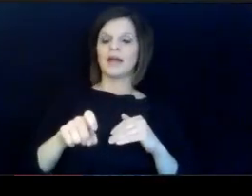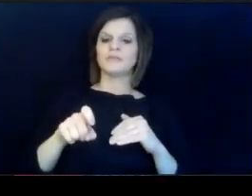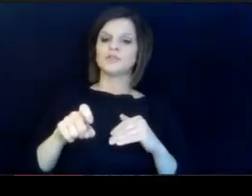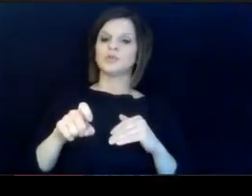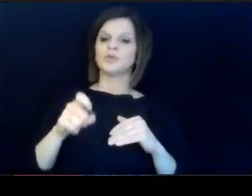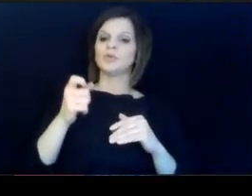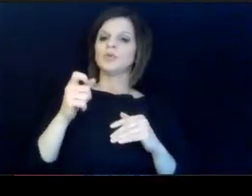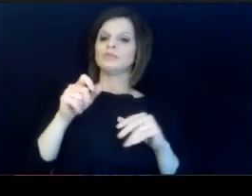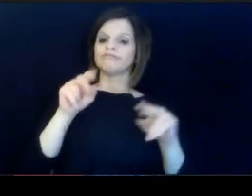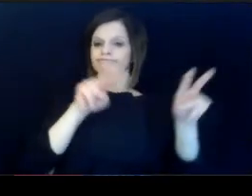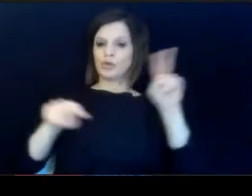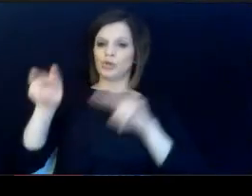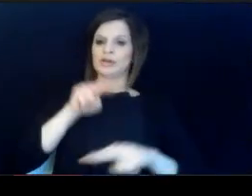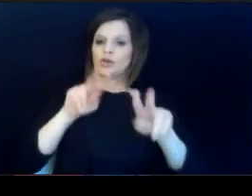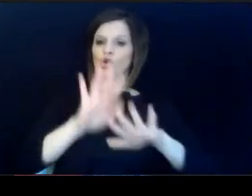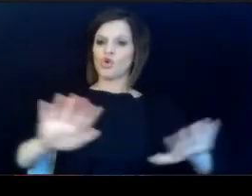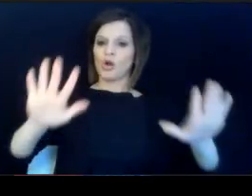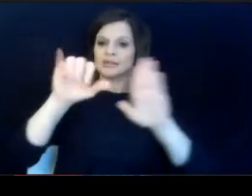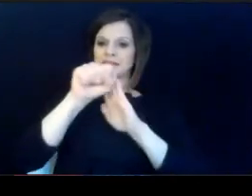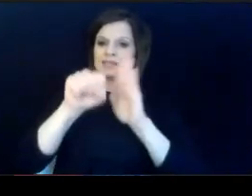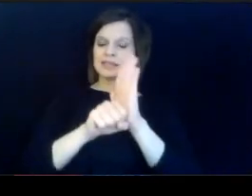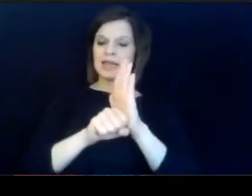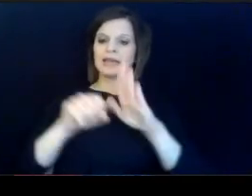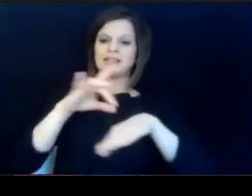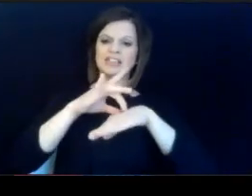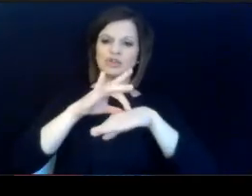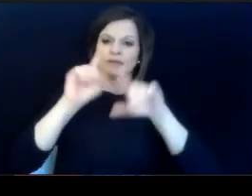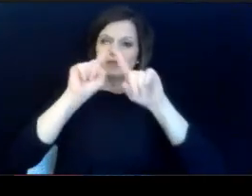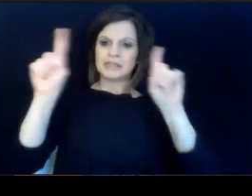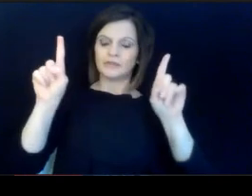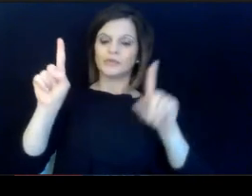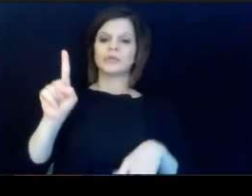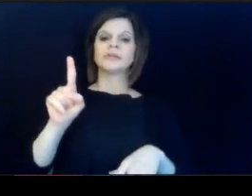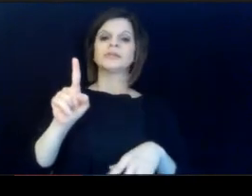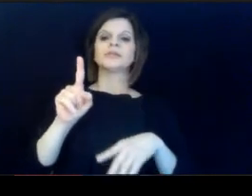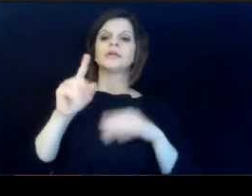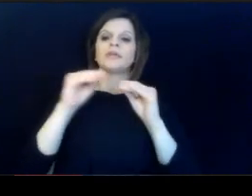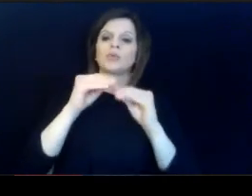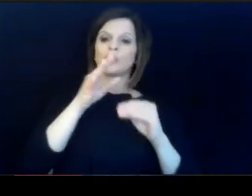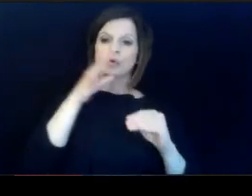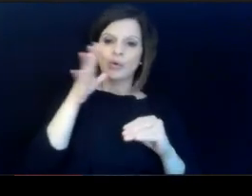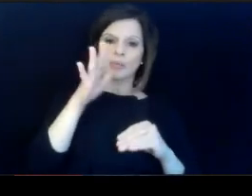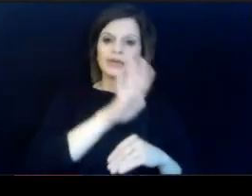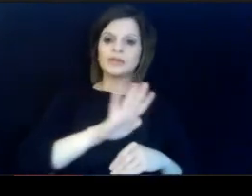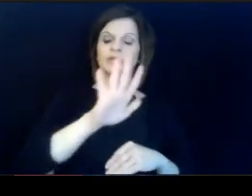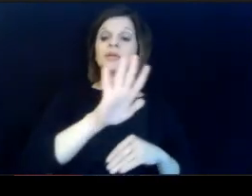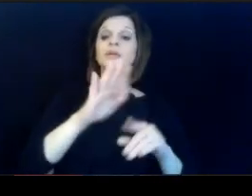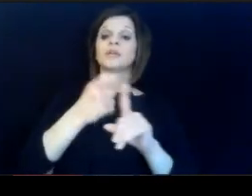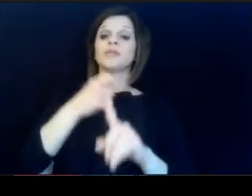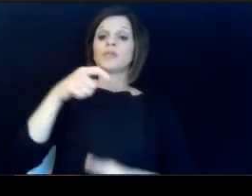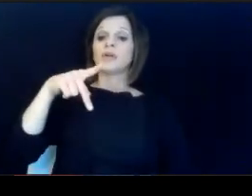differences that are in place across the State Geographic. differences across the state from Paducah.